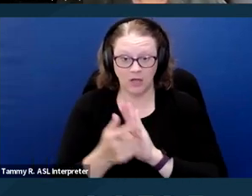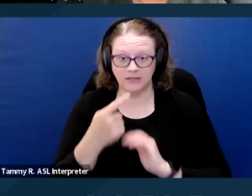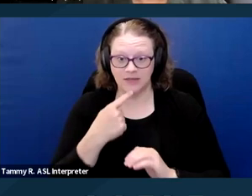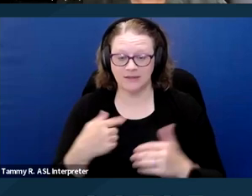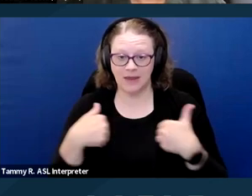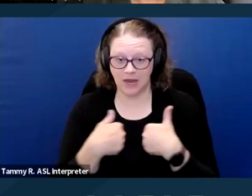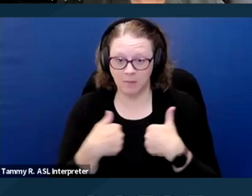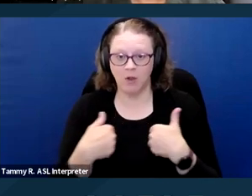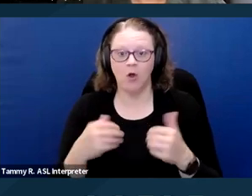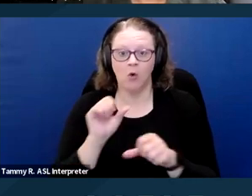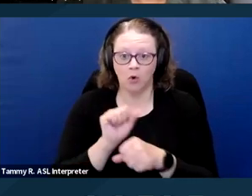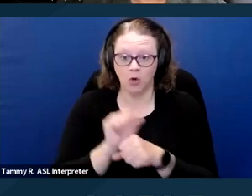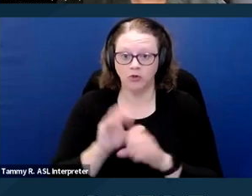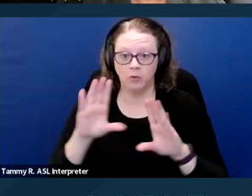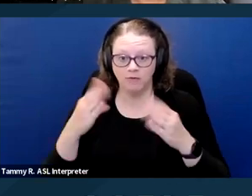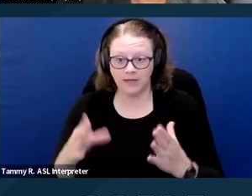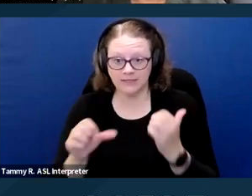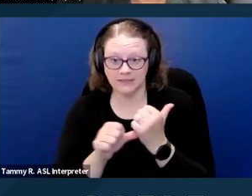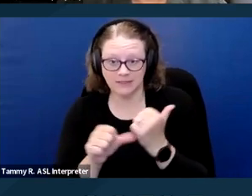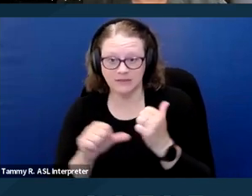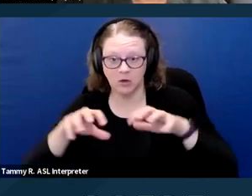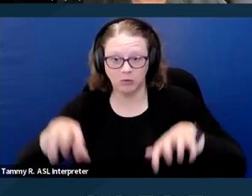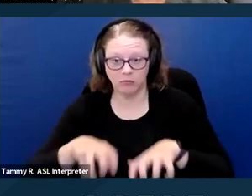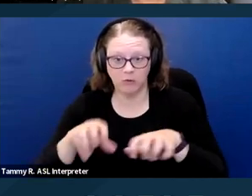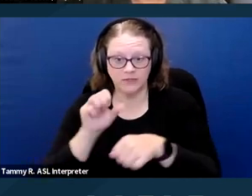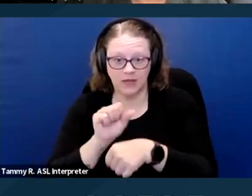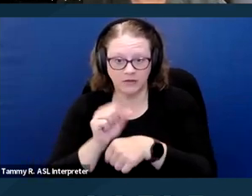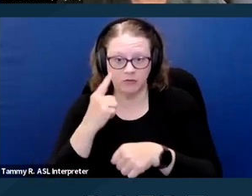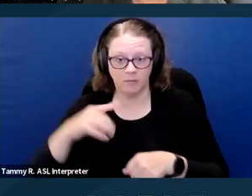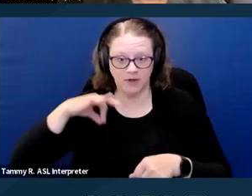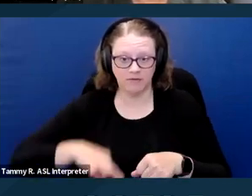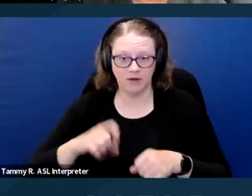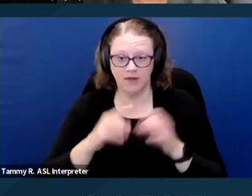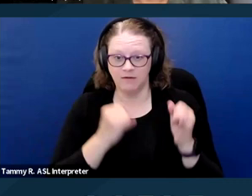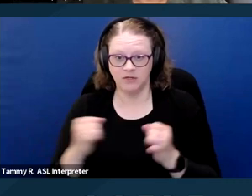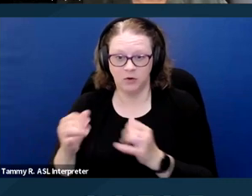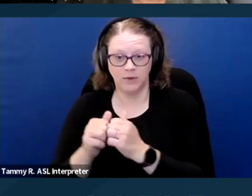for the benefit of an individual with a disability. Again, that's kind of referring to the service animal